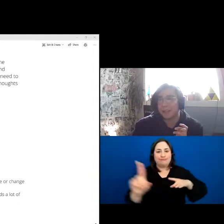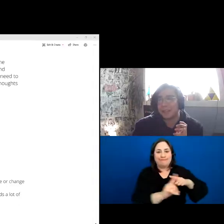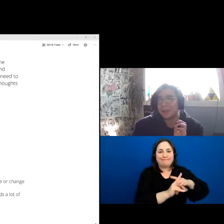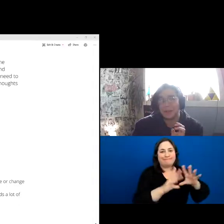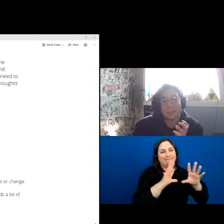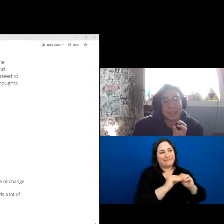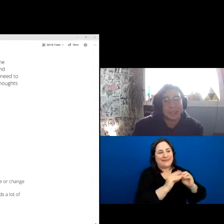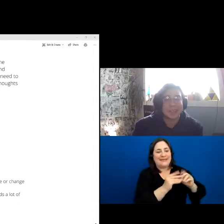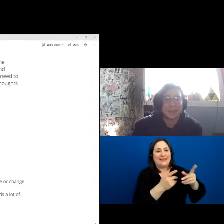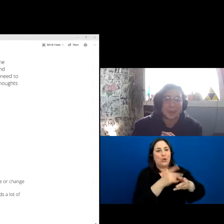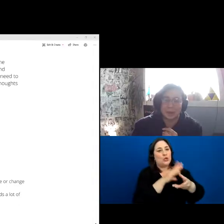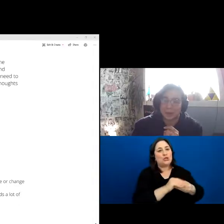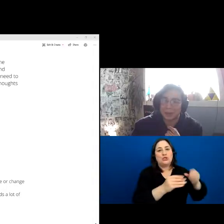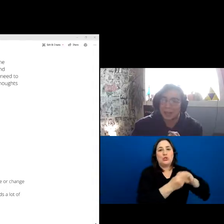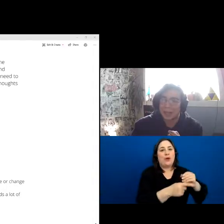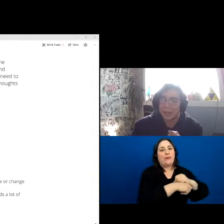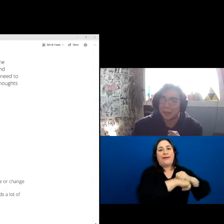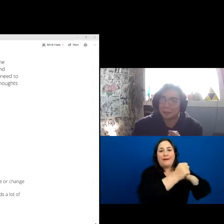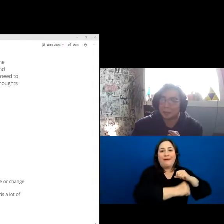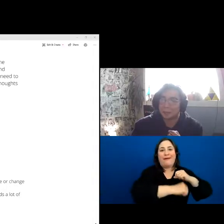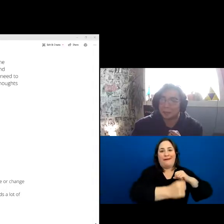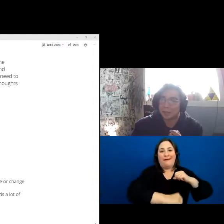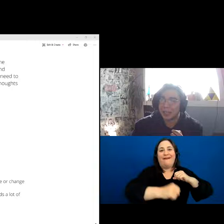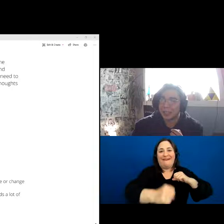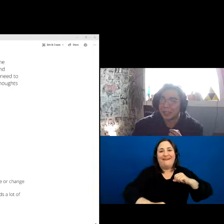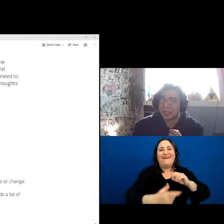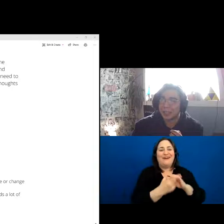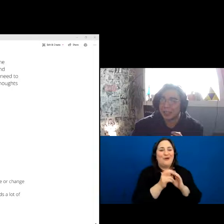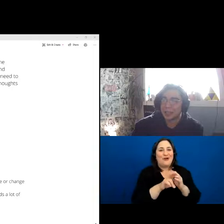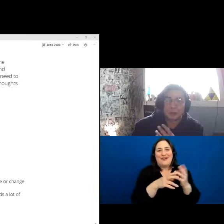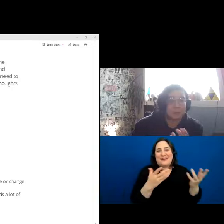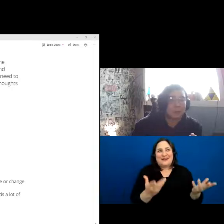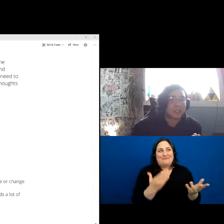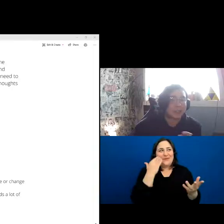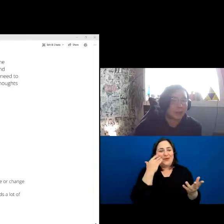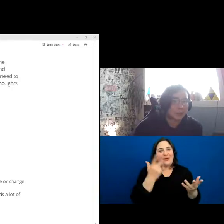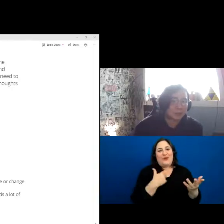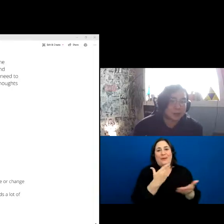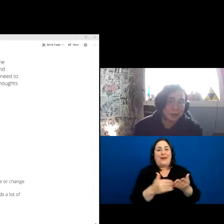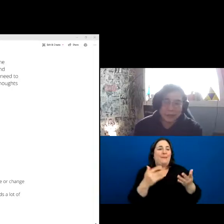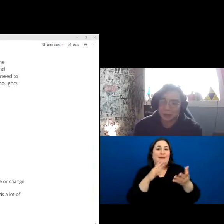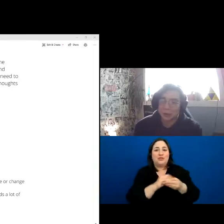the story just kind of leads on or drifts from one subject to a different story,